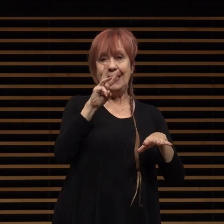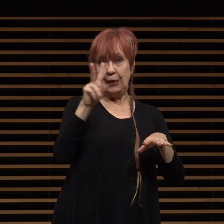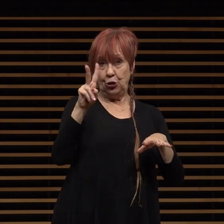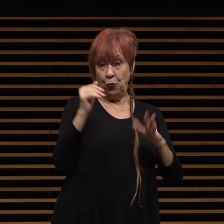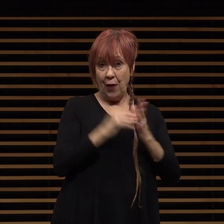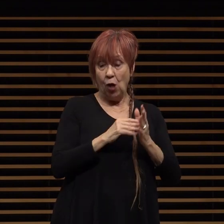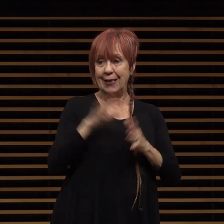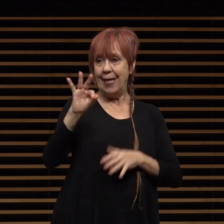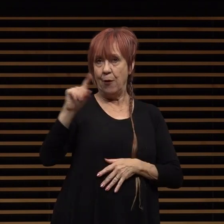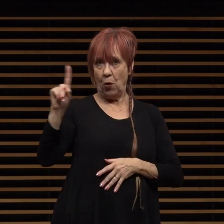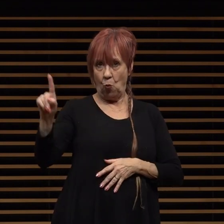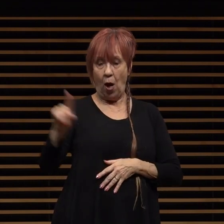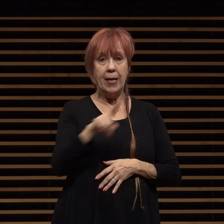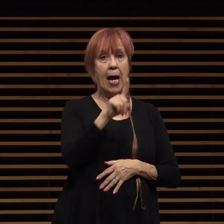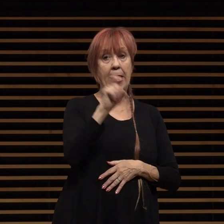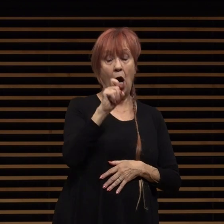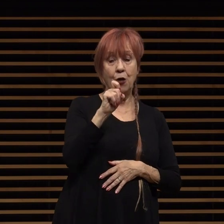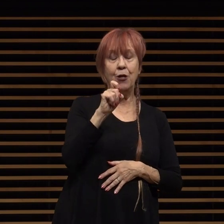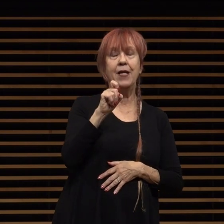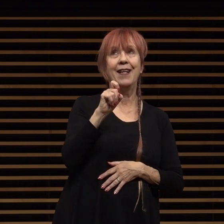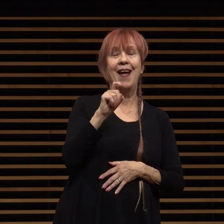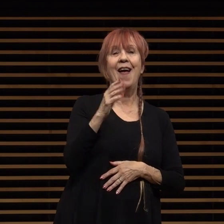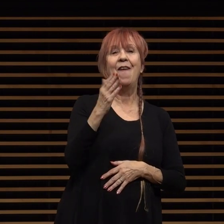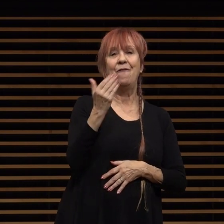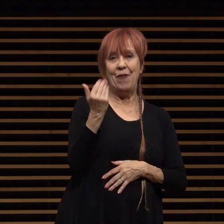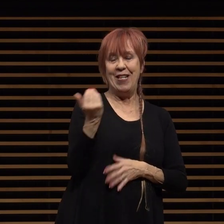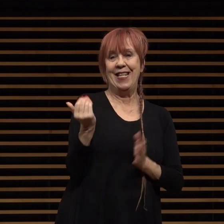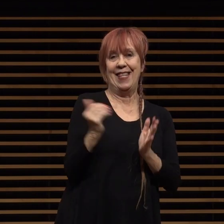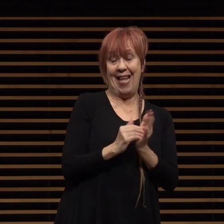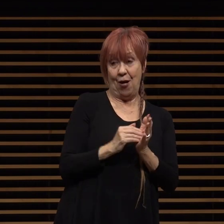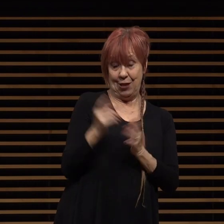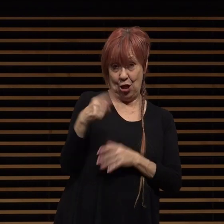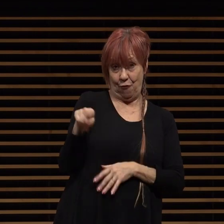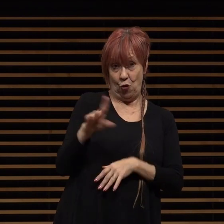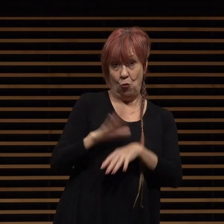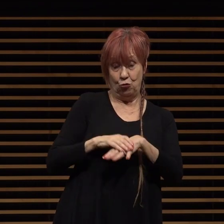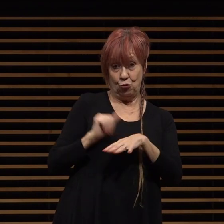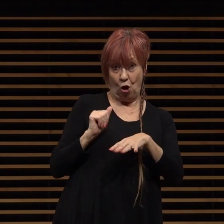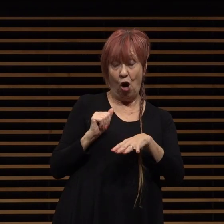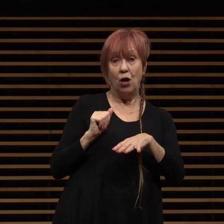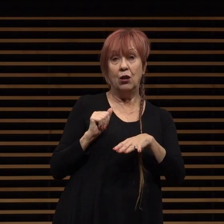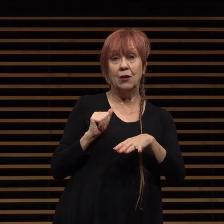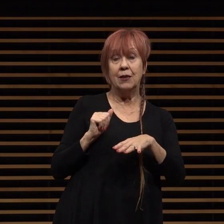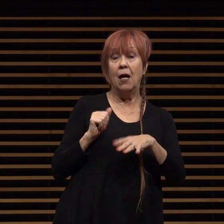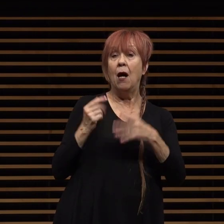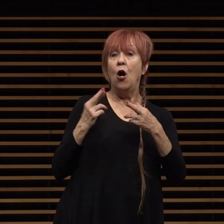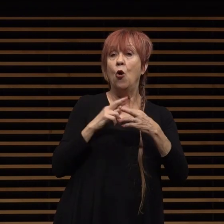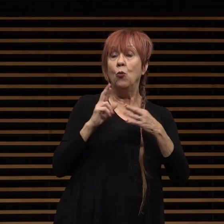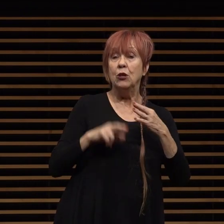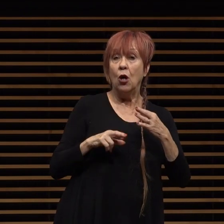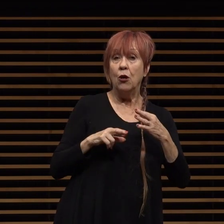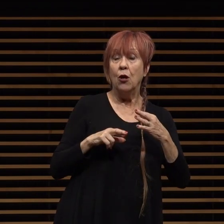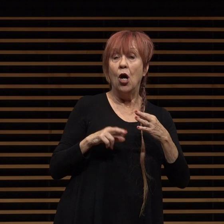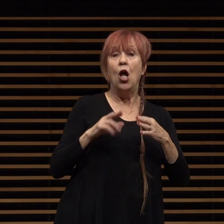9115 of the 115 000 of those calls